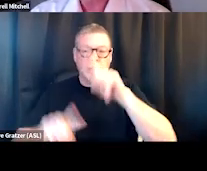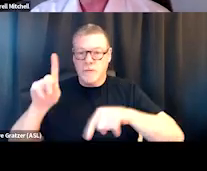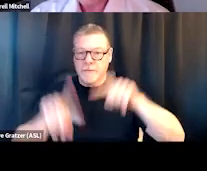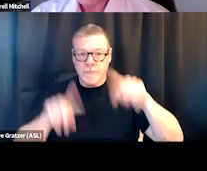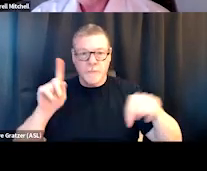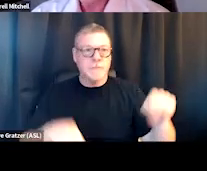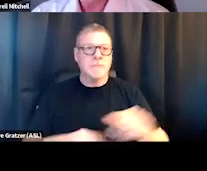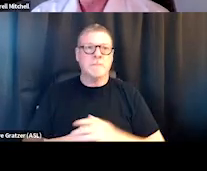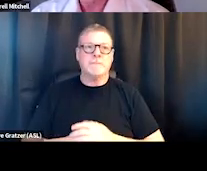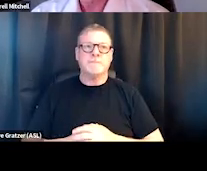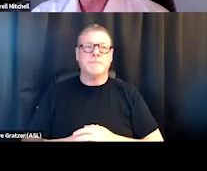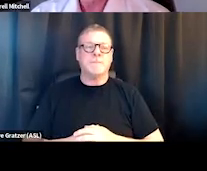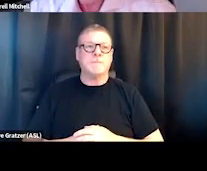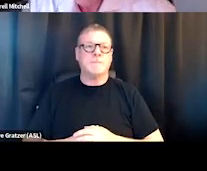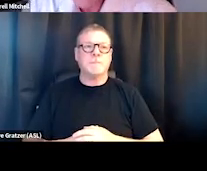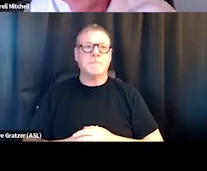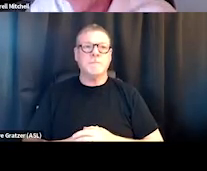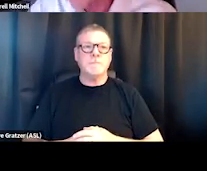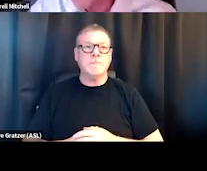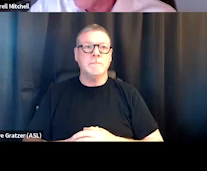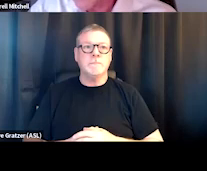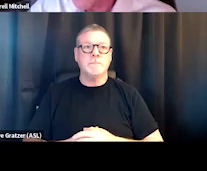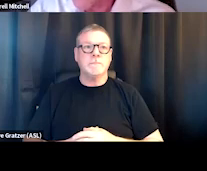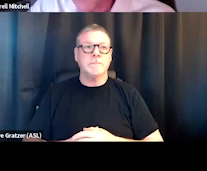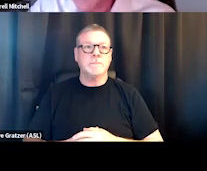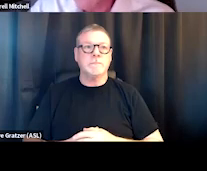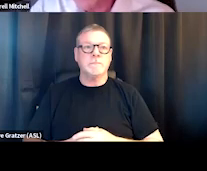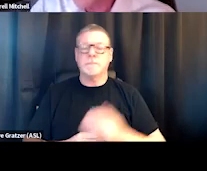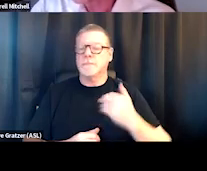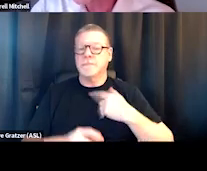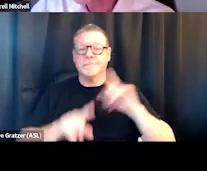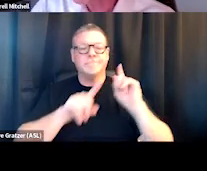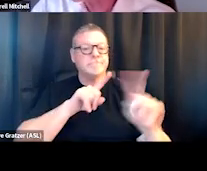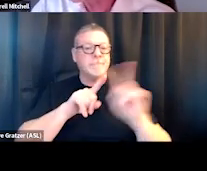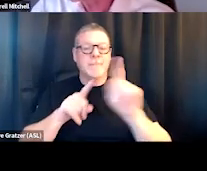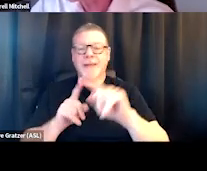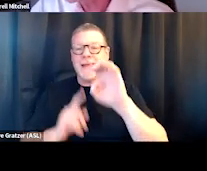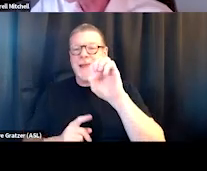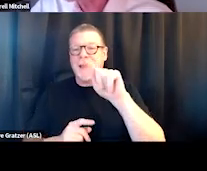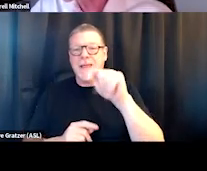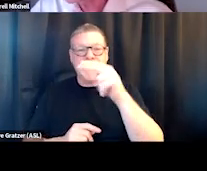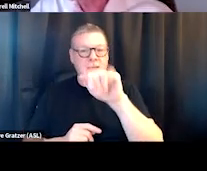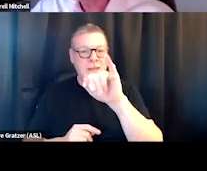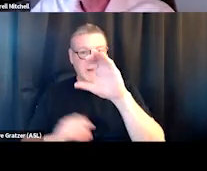You know, so we have, you know, a variety of different ethnic groups represented in our staff,